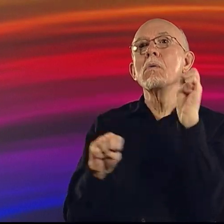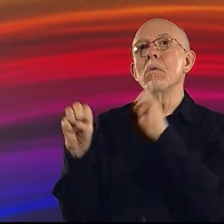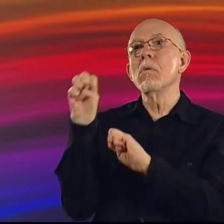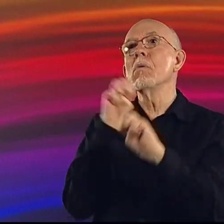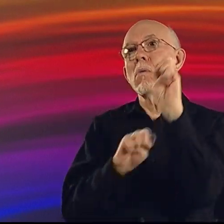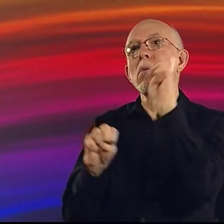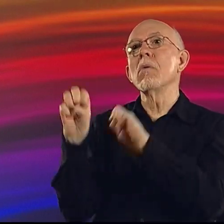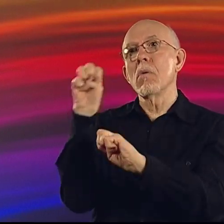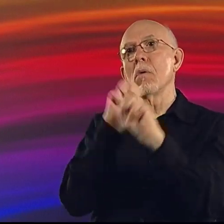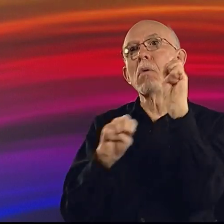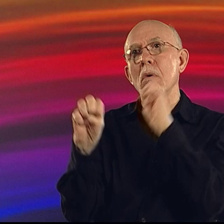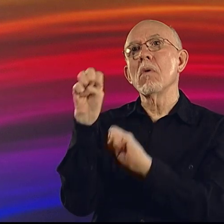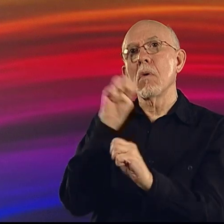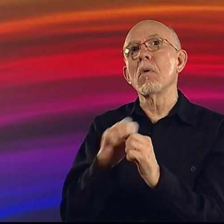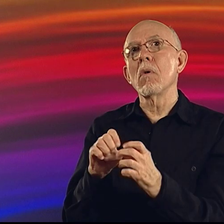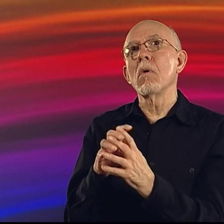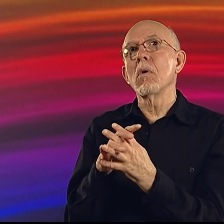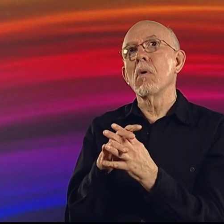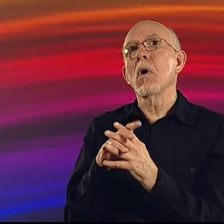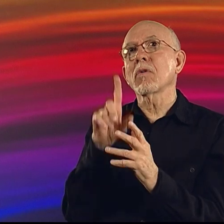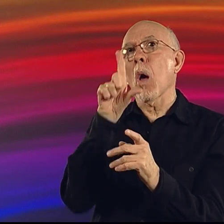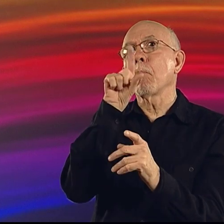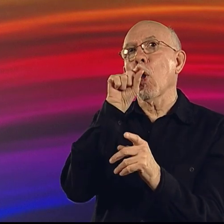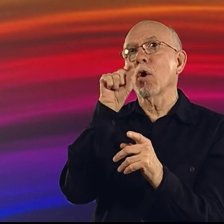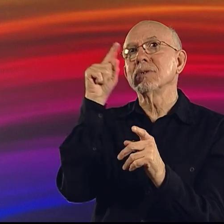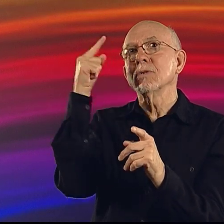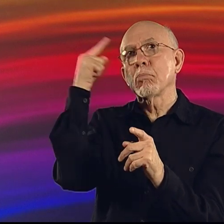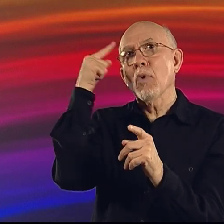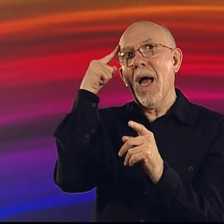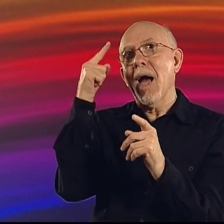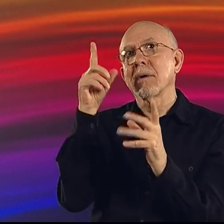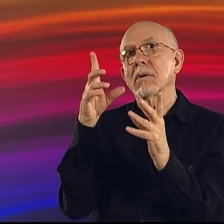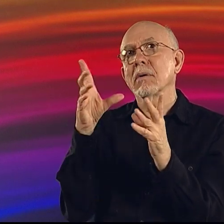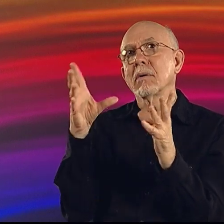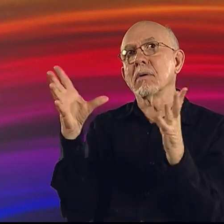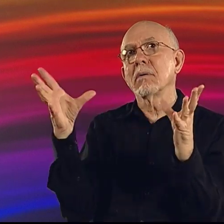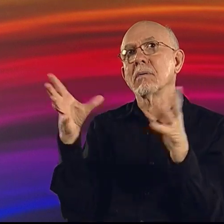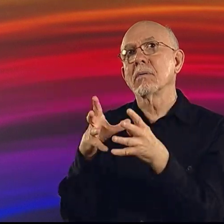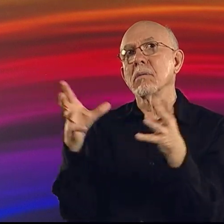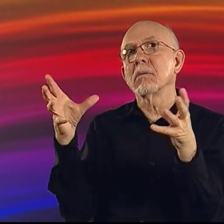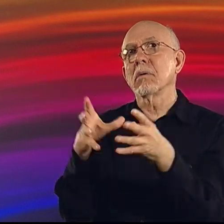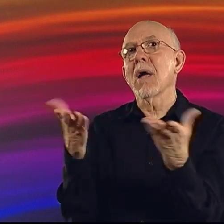Oh, it was inspiring, experimental. Bird Brain...